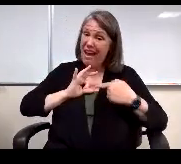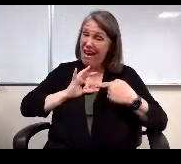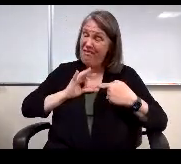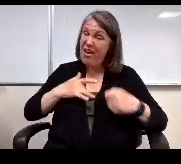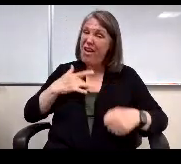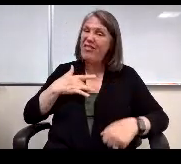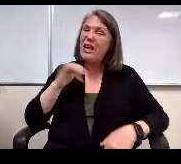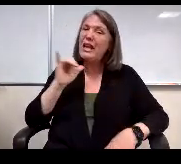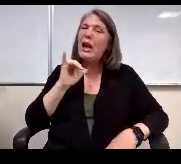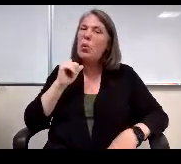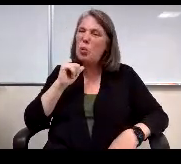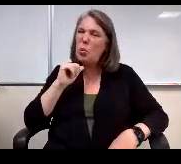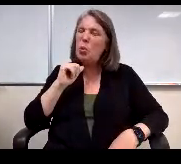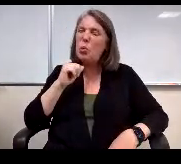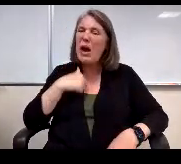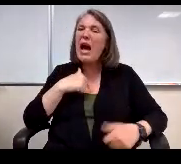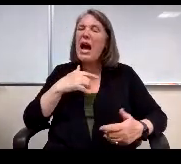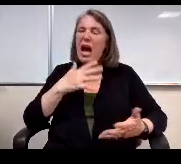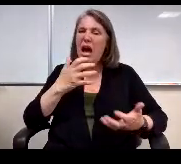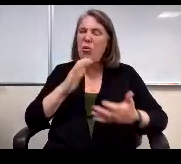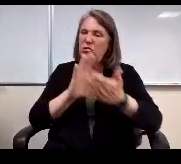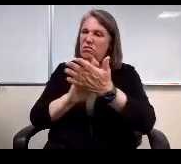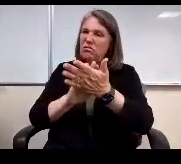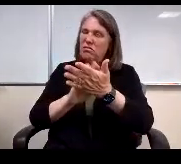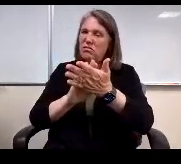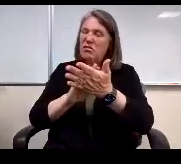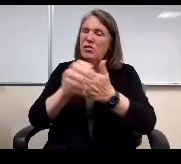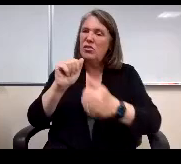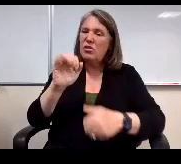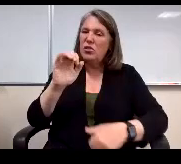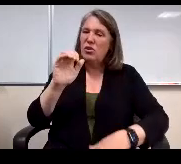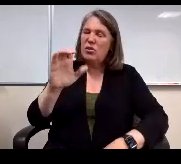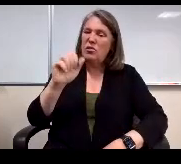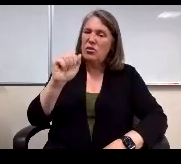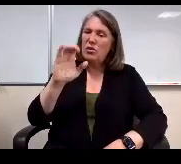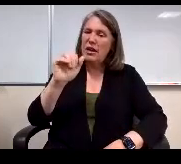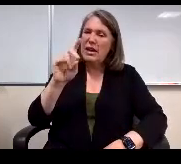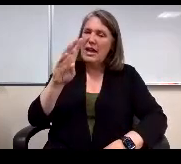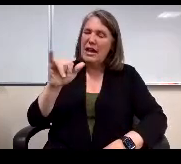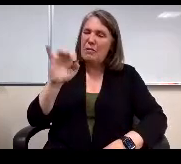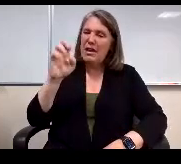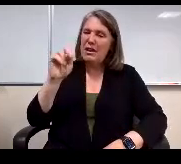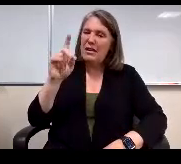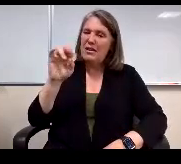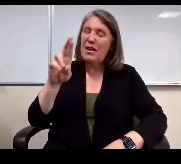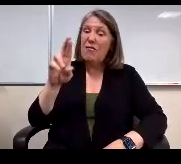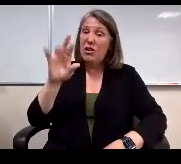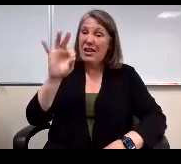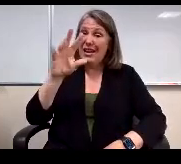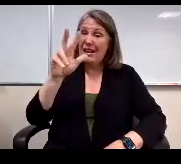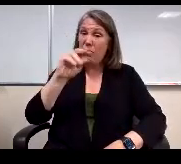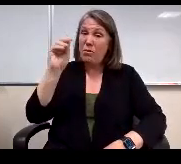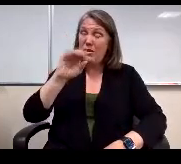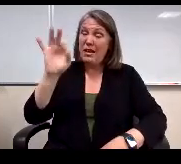like you can have more and you know I want to hats off to Academy endeavour. 93% of their staff and we have other